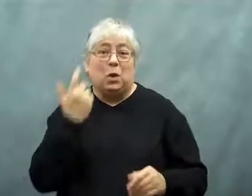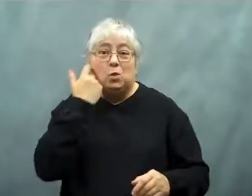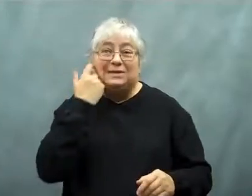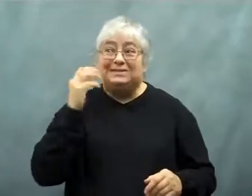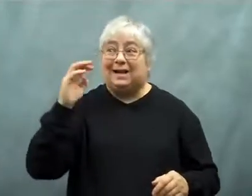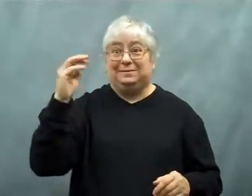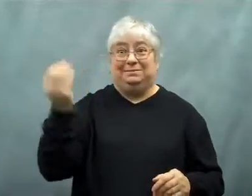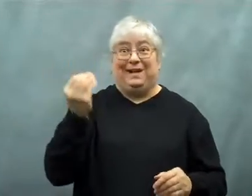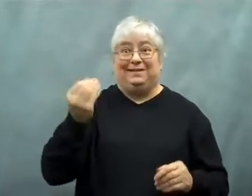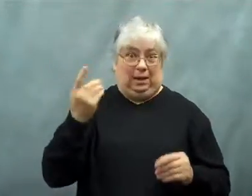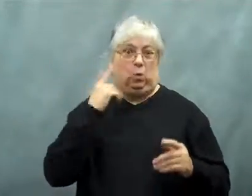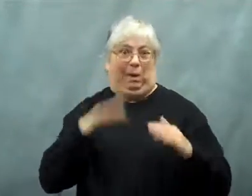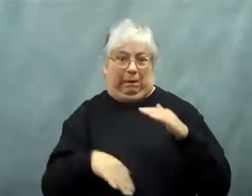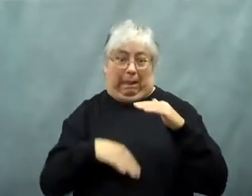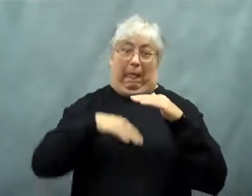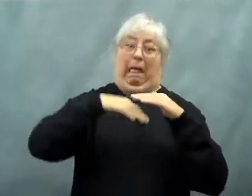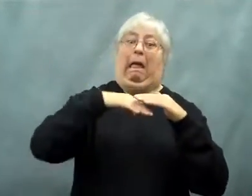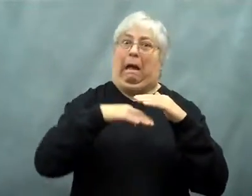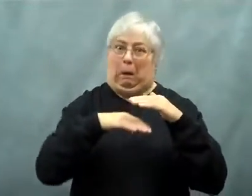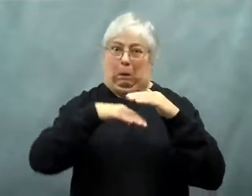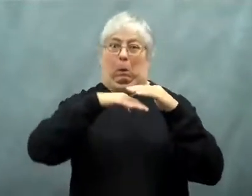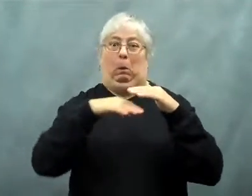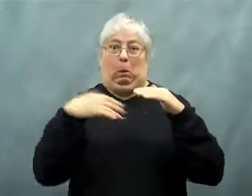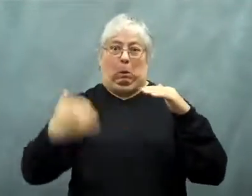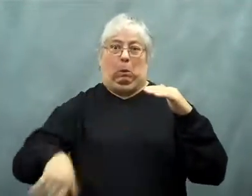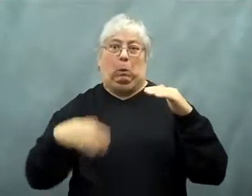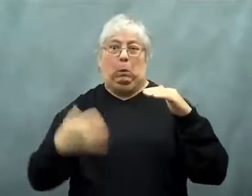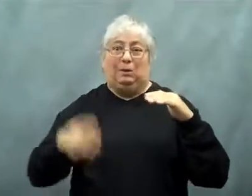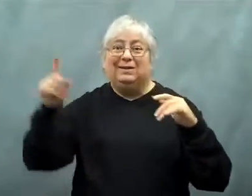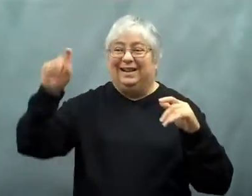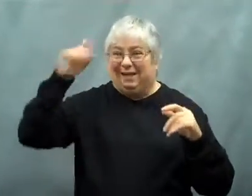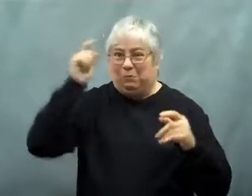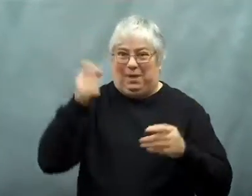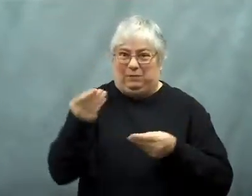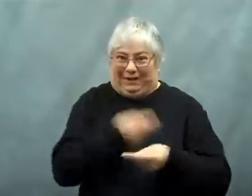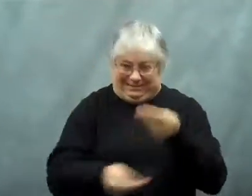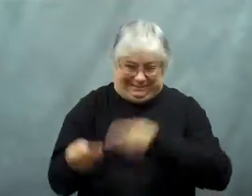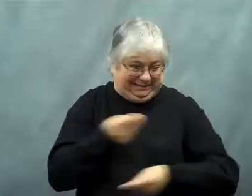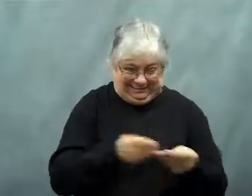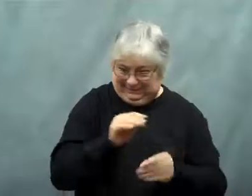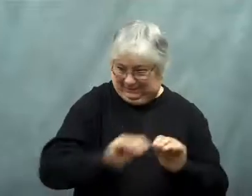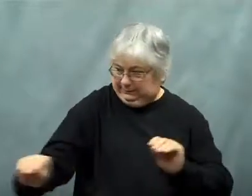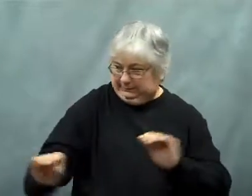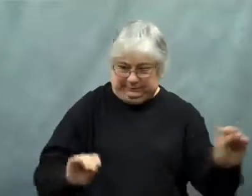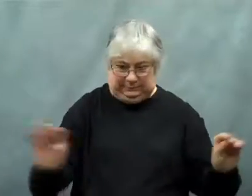The government bumped up against that on Monday.